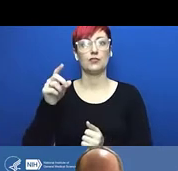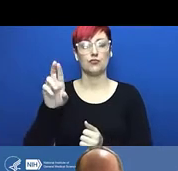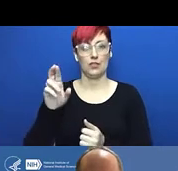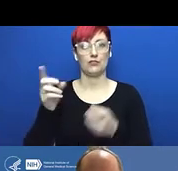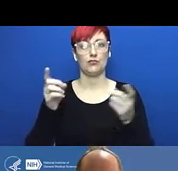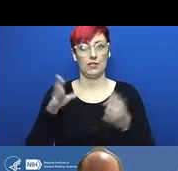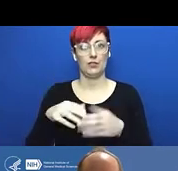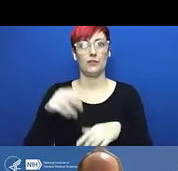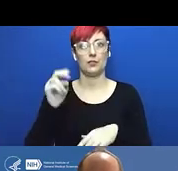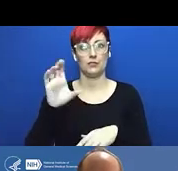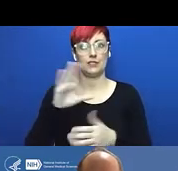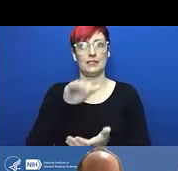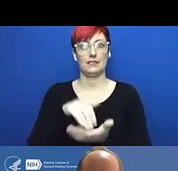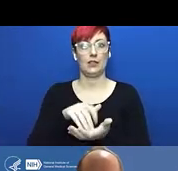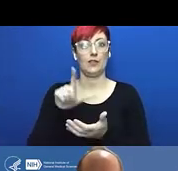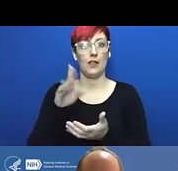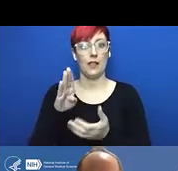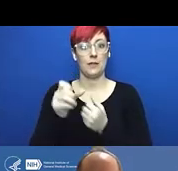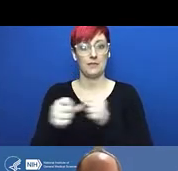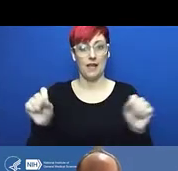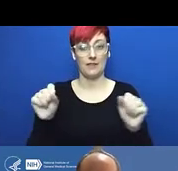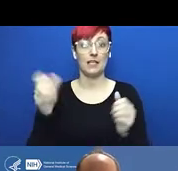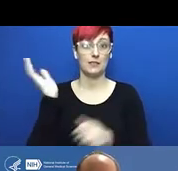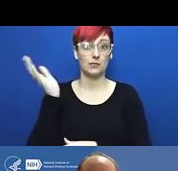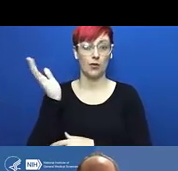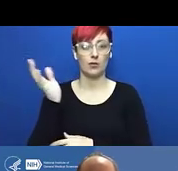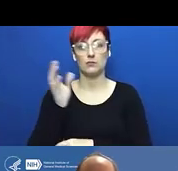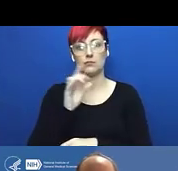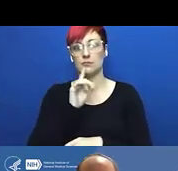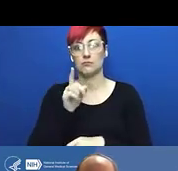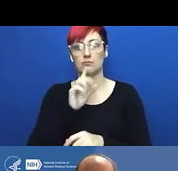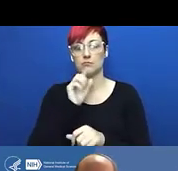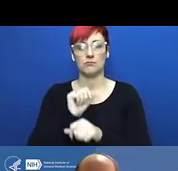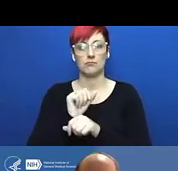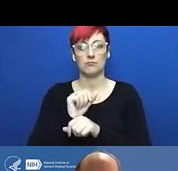this is the bacteria that causes bubonic plague, or the black death.